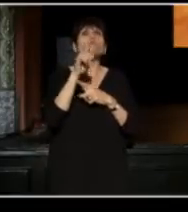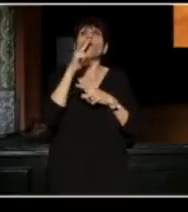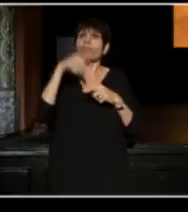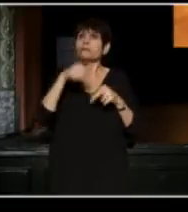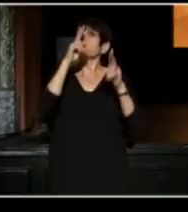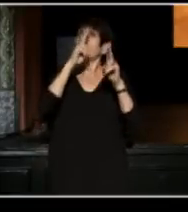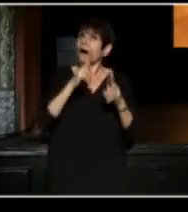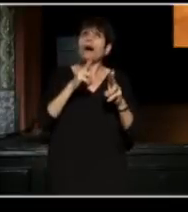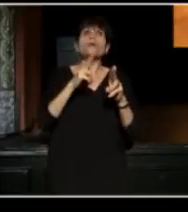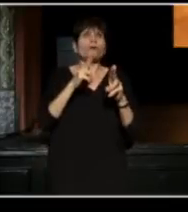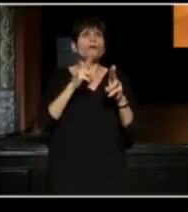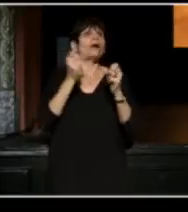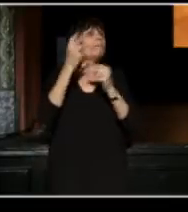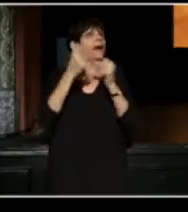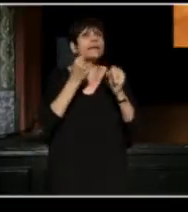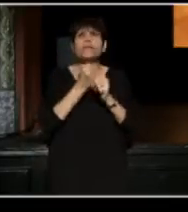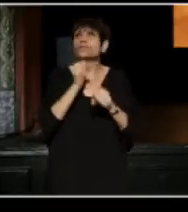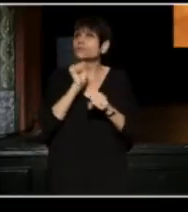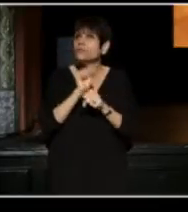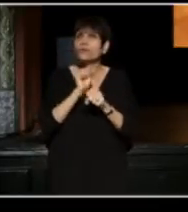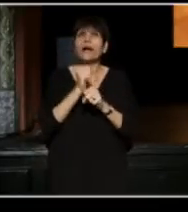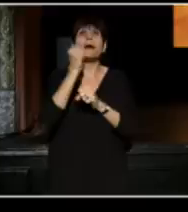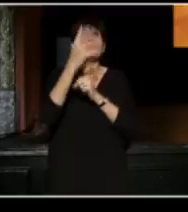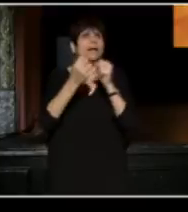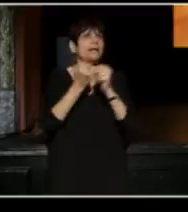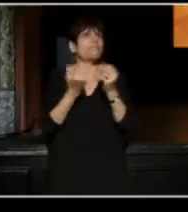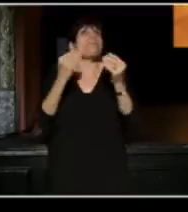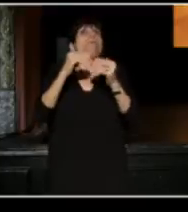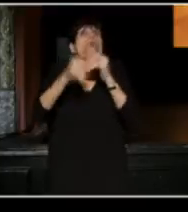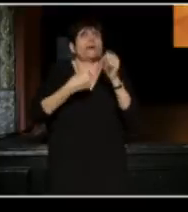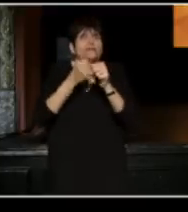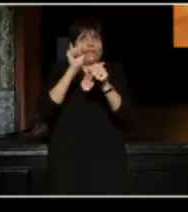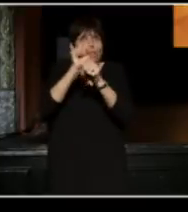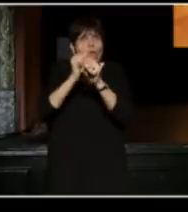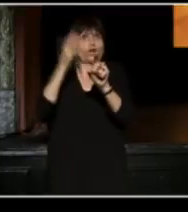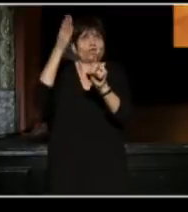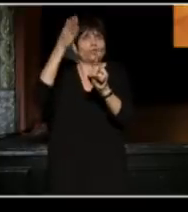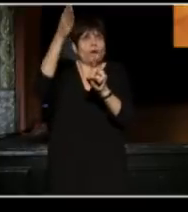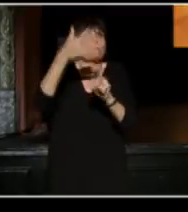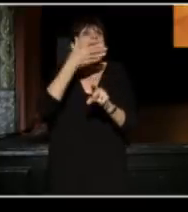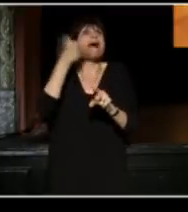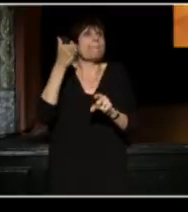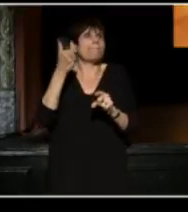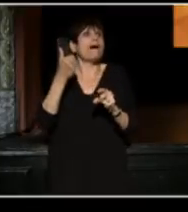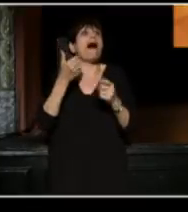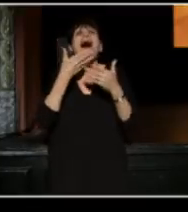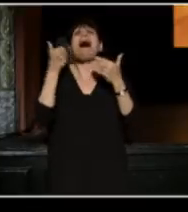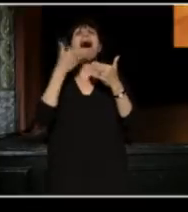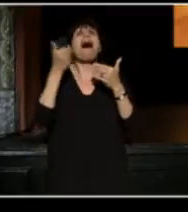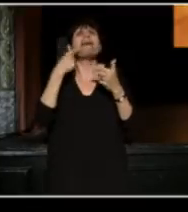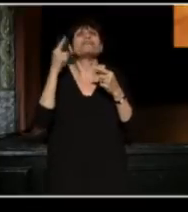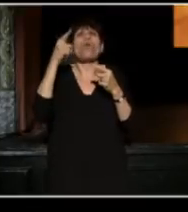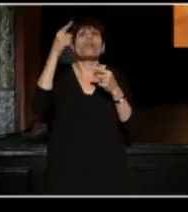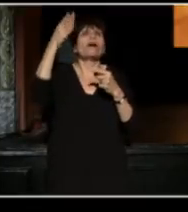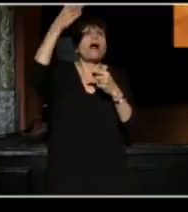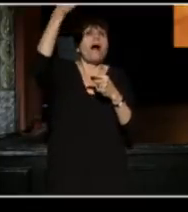and the many years of work, and the many more years to come. And all best wishings for the coming days. Thanks a lot.